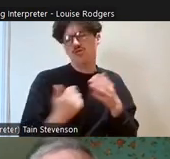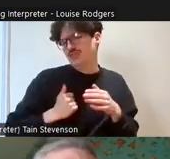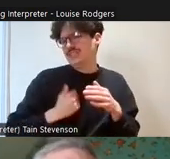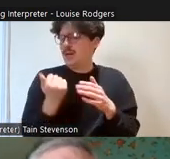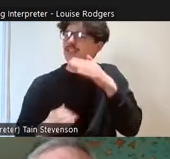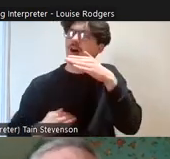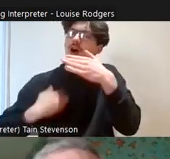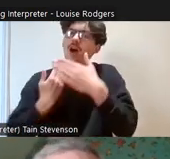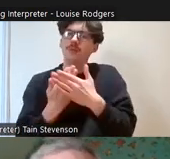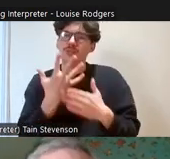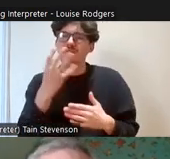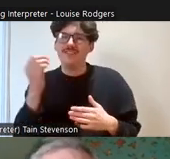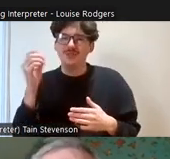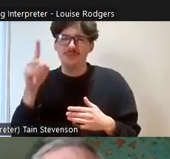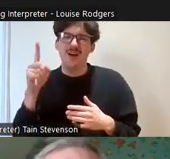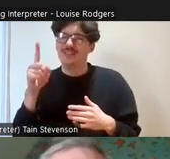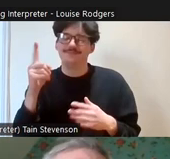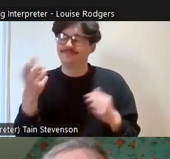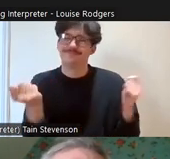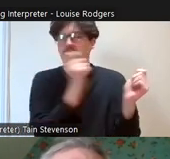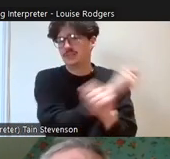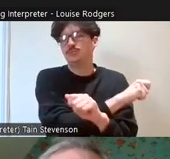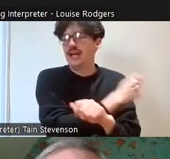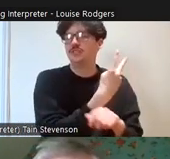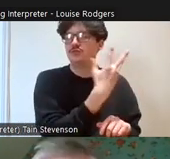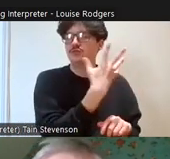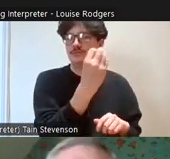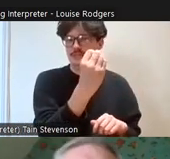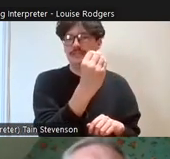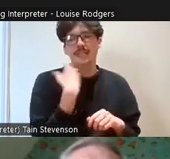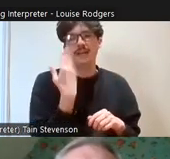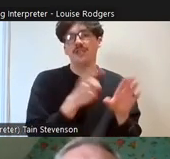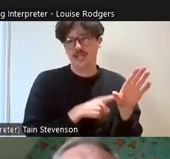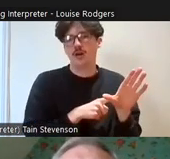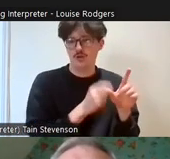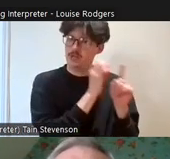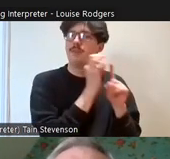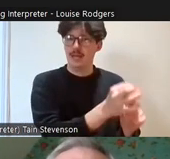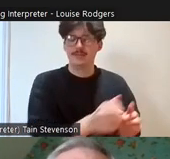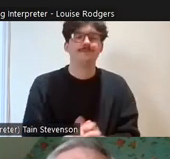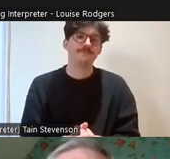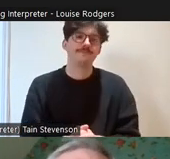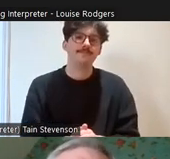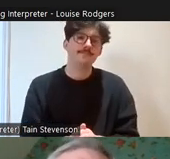just because of cutbacks and things were about £250 again this year and the sort of activities,